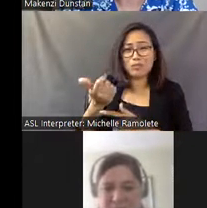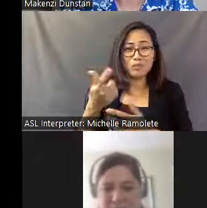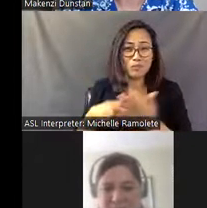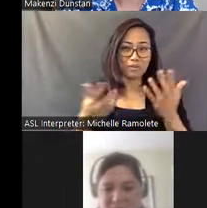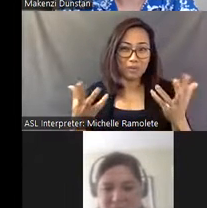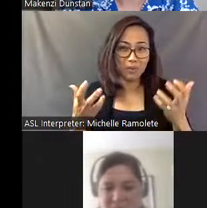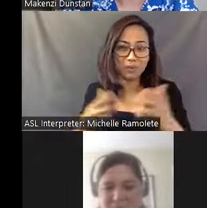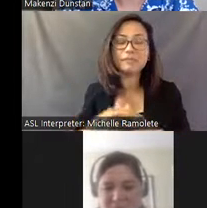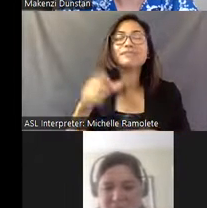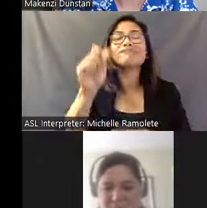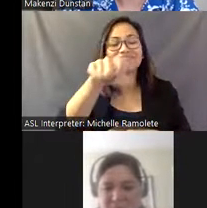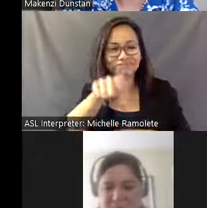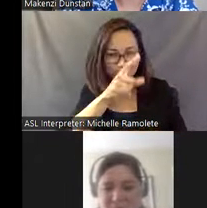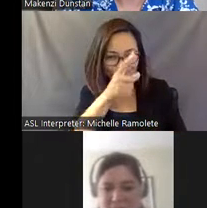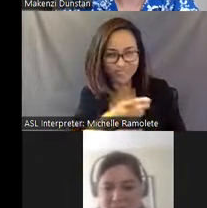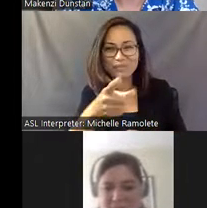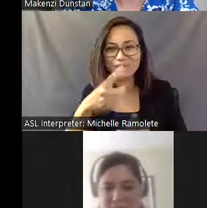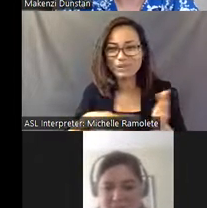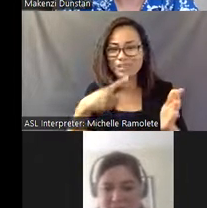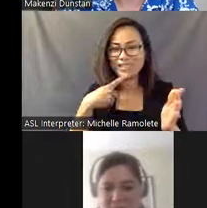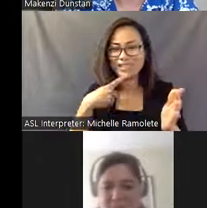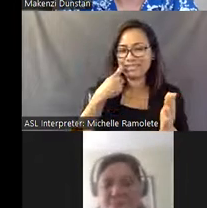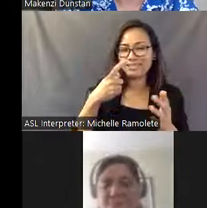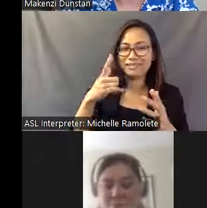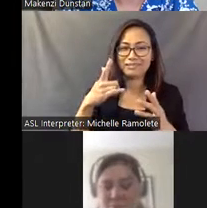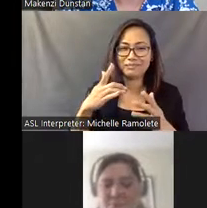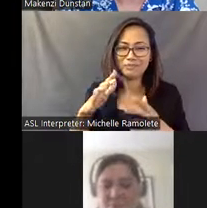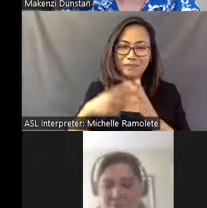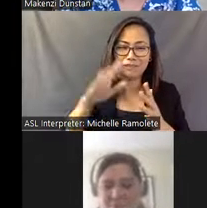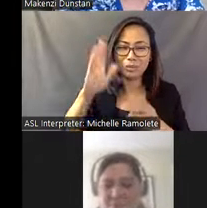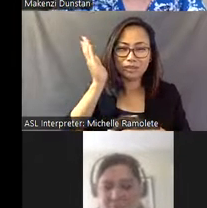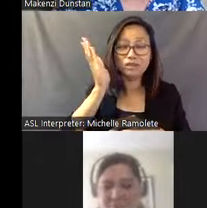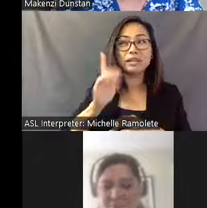I like what you said earlier in your presentation: that he really did create the space for him,